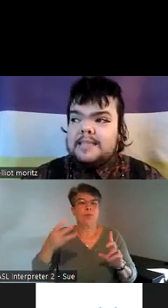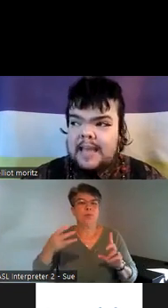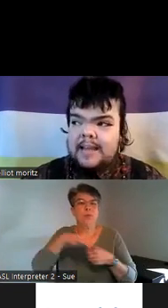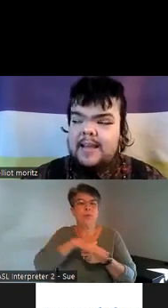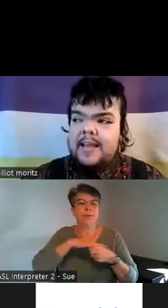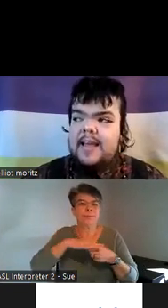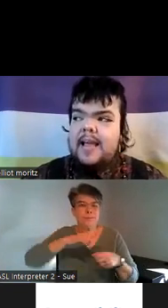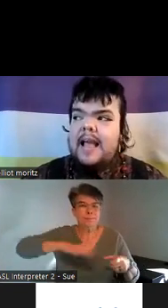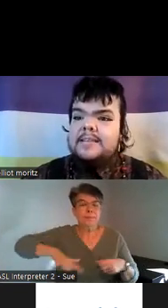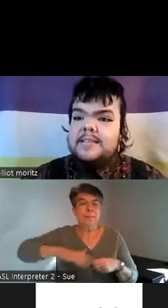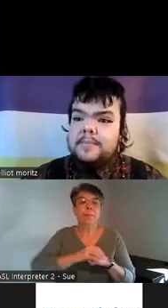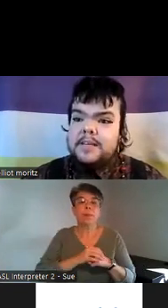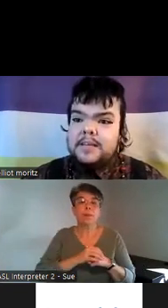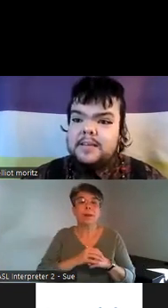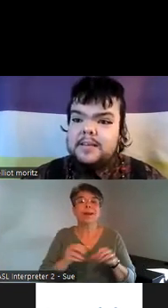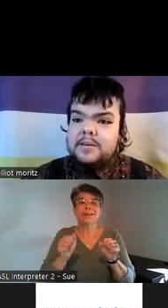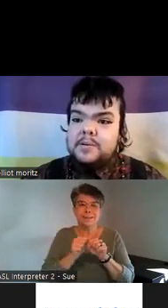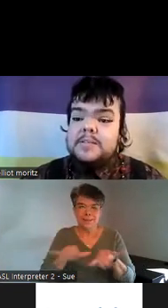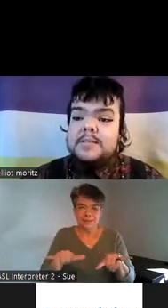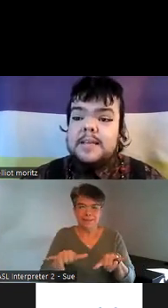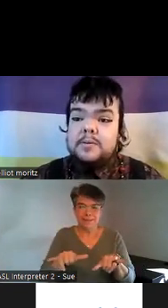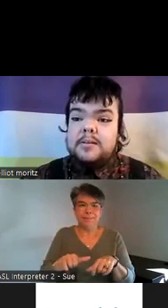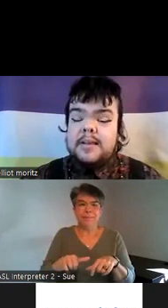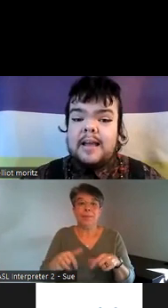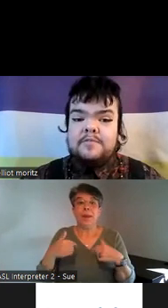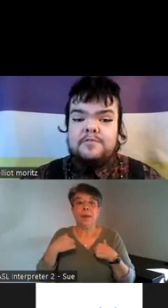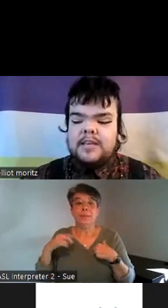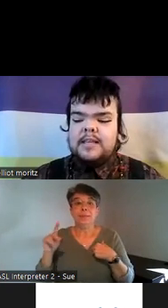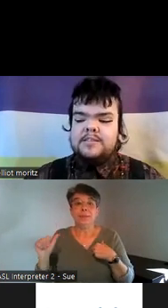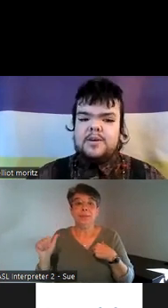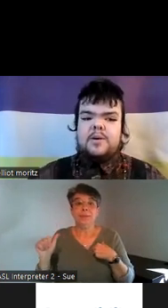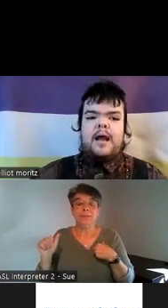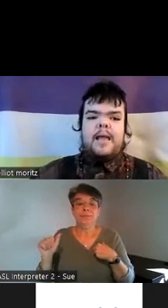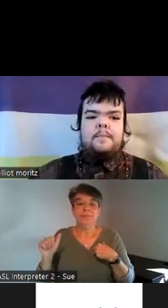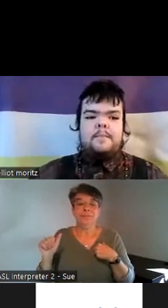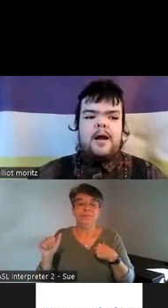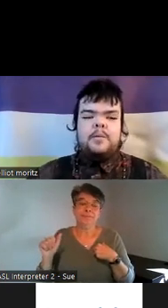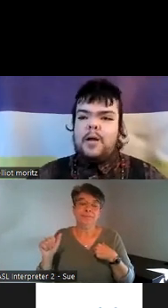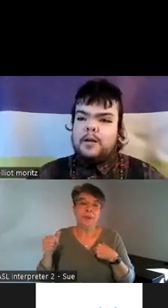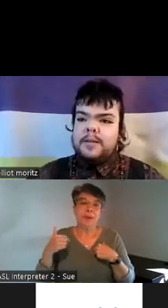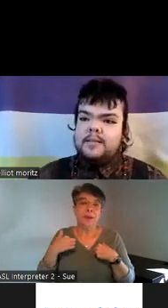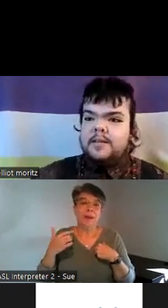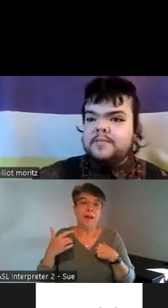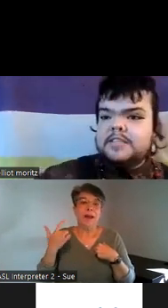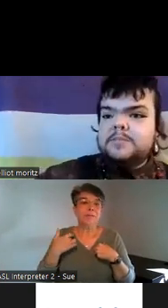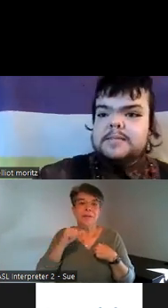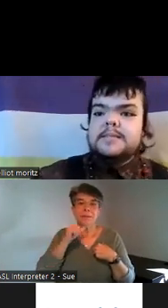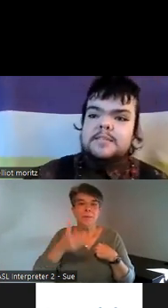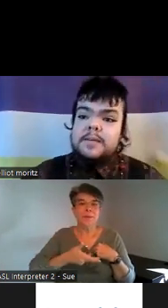and yet as somebody who's disabled I feel as though I'm unwelcome in a lot of these spaces